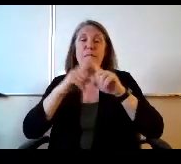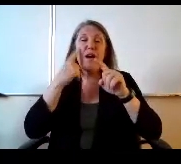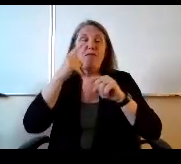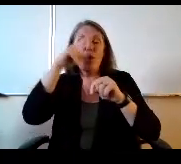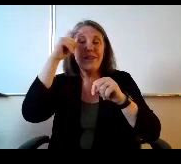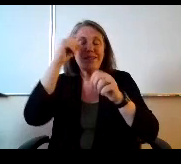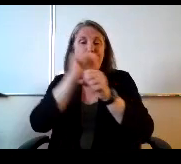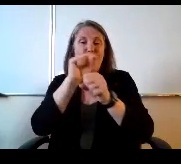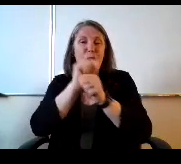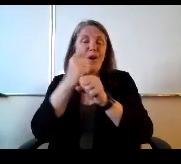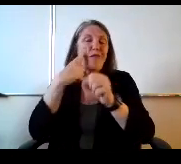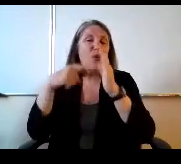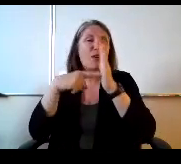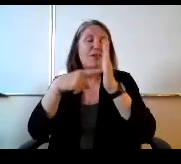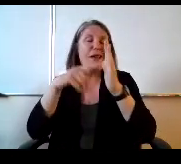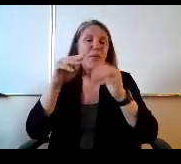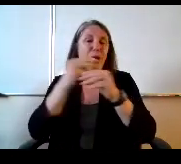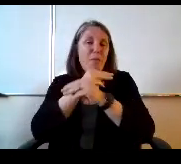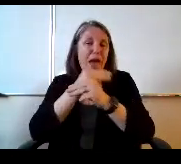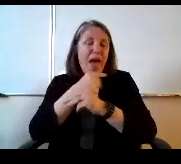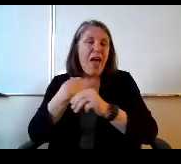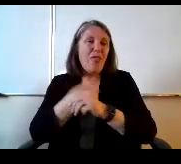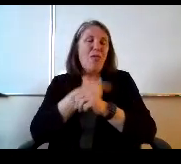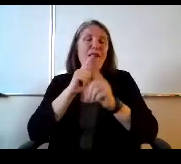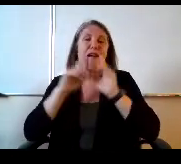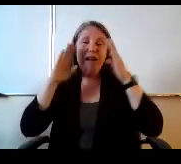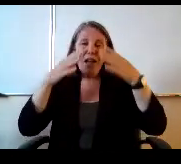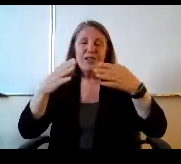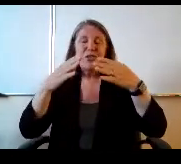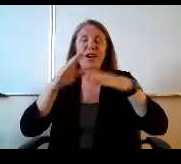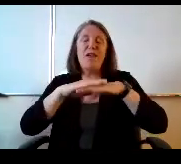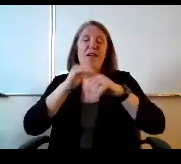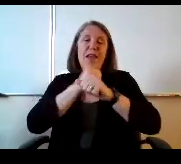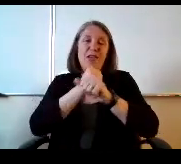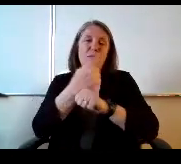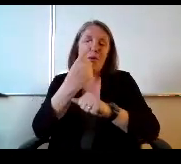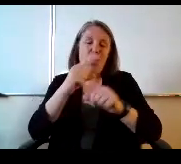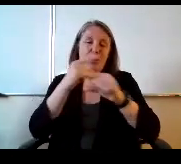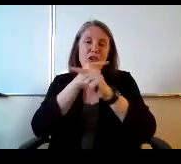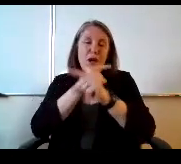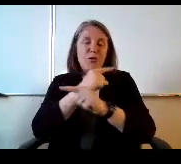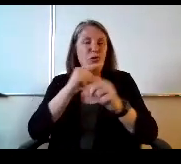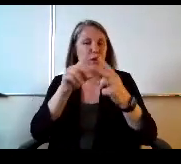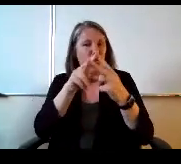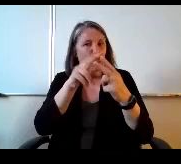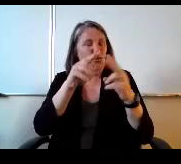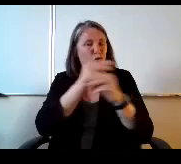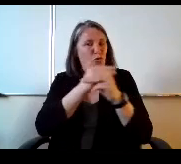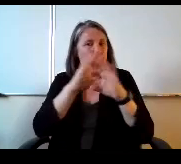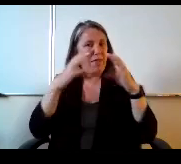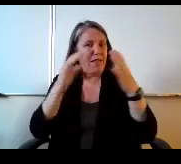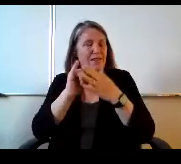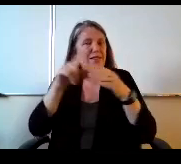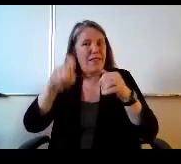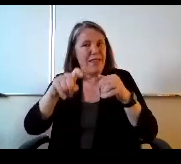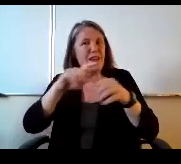For example, in math, we're concentrating on algebra one and geometry. Those are the two math classes that they need to graduate. High School English,